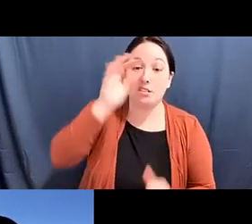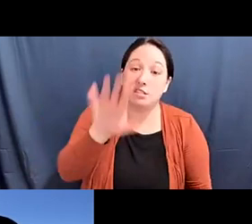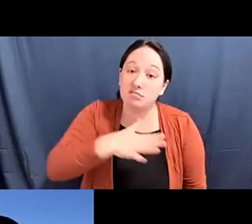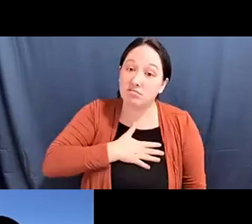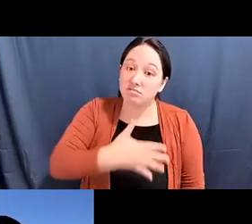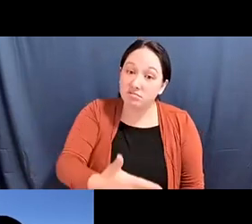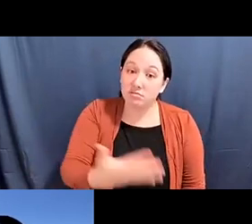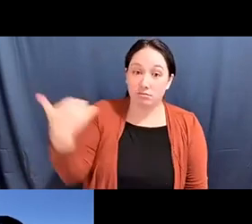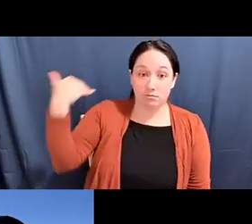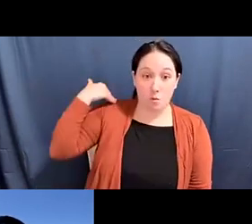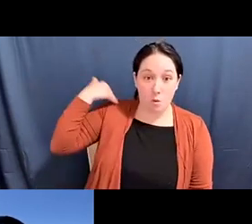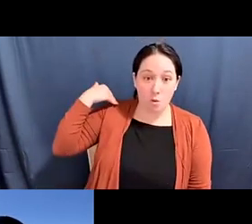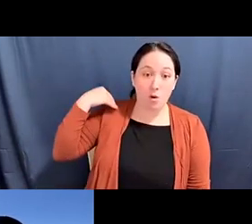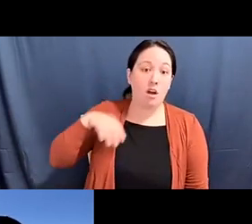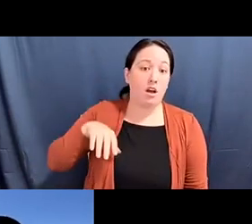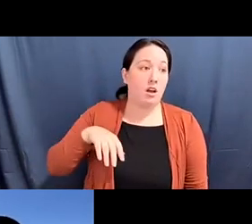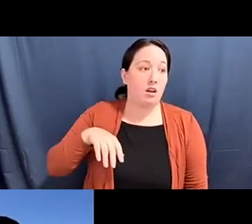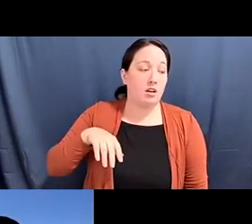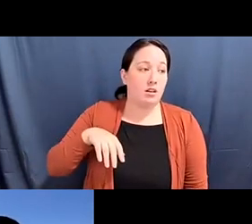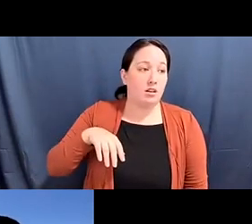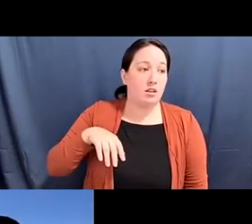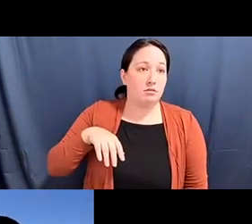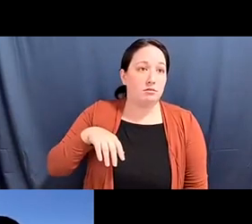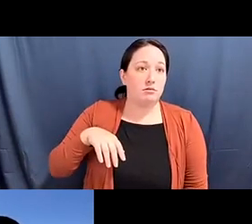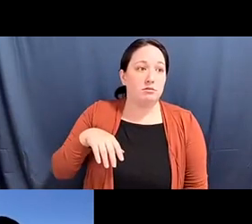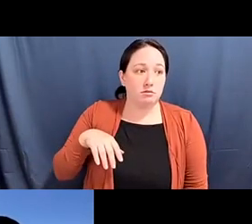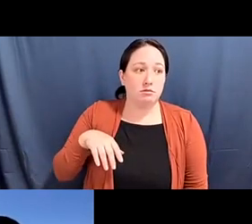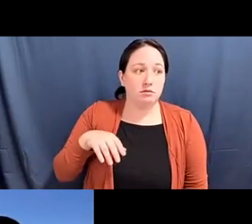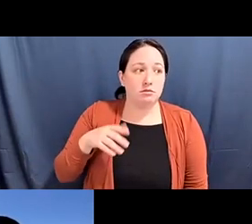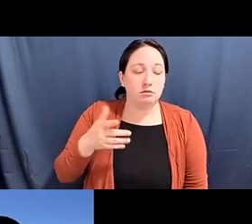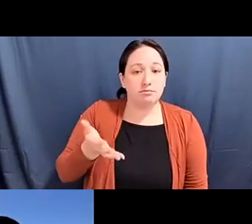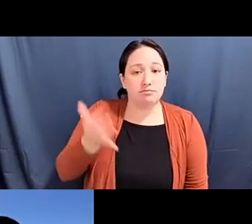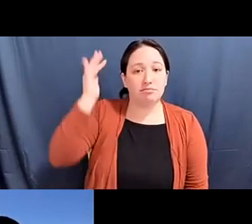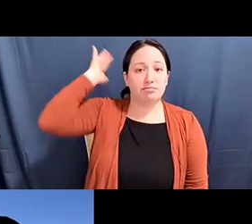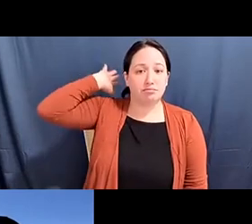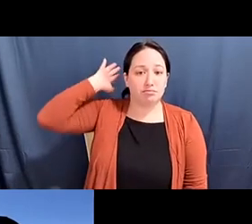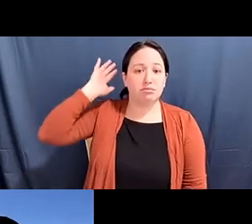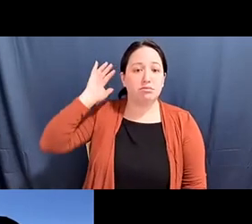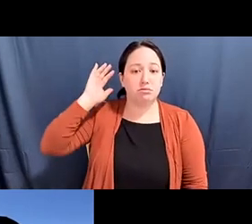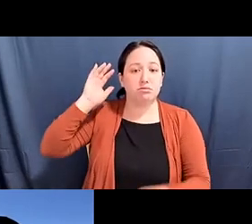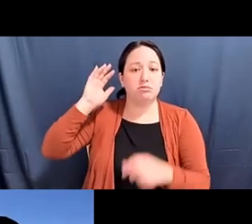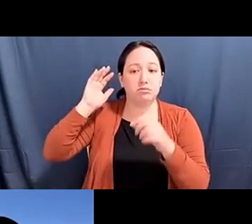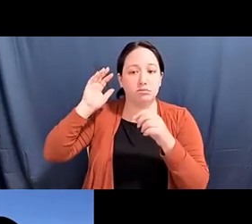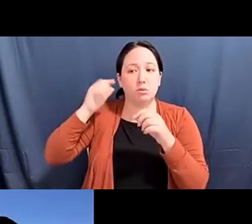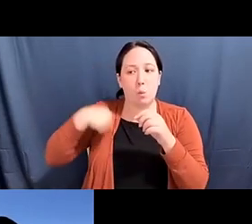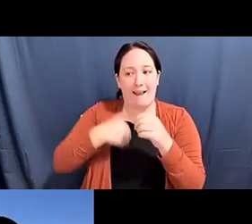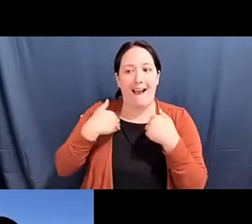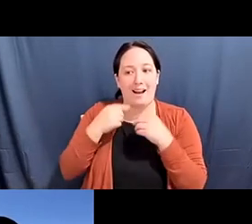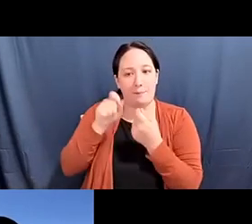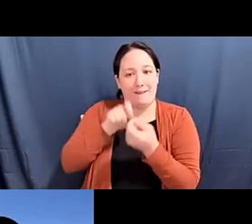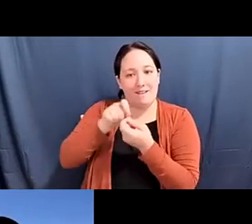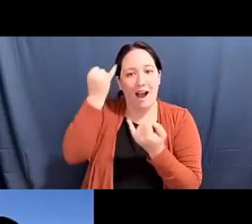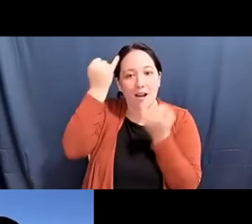pam tau lee: a lot of where we came from was a lot of like a certain ideology, a certain way of looking at the world and...